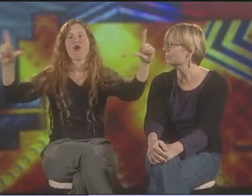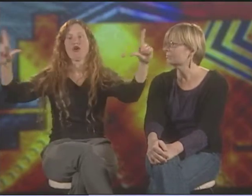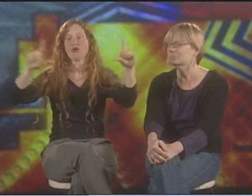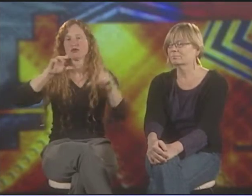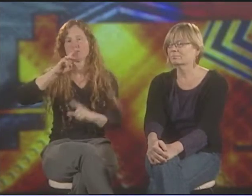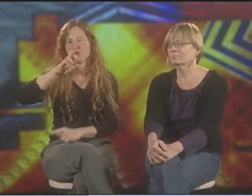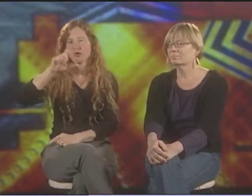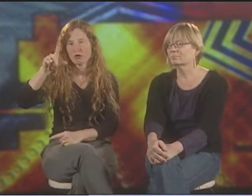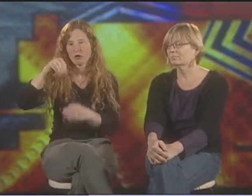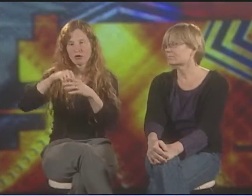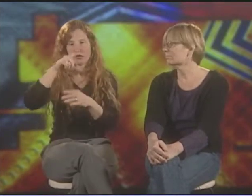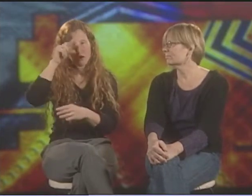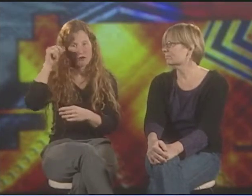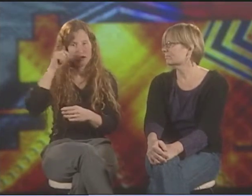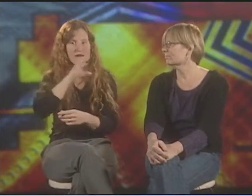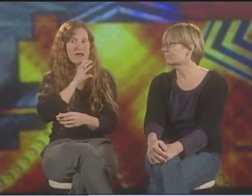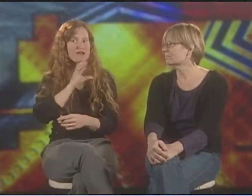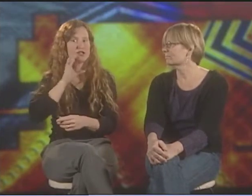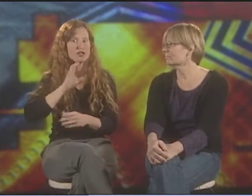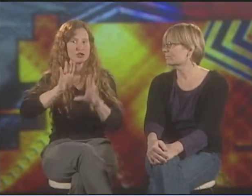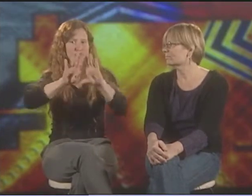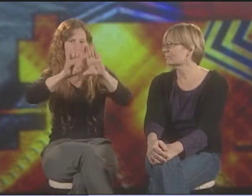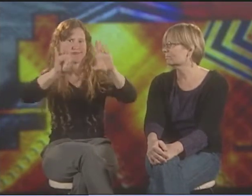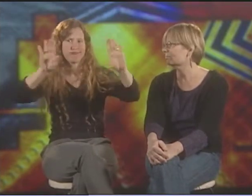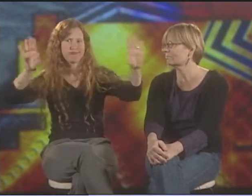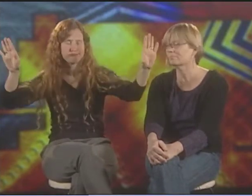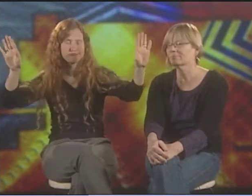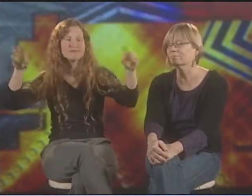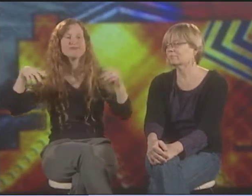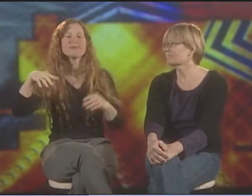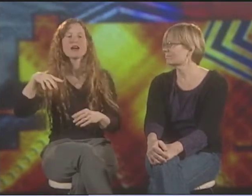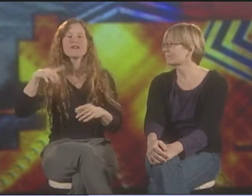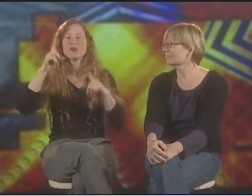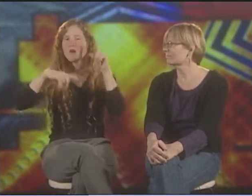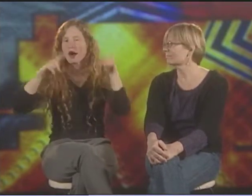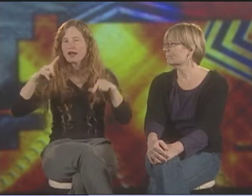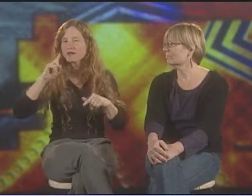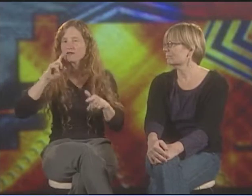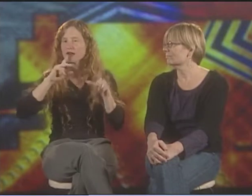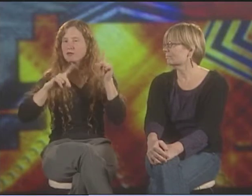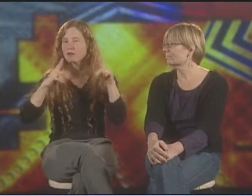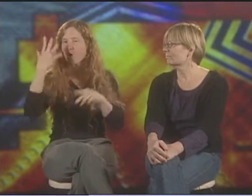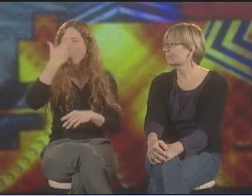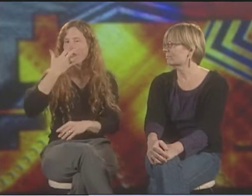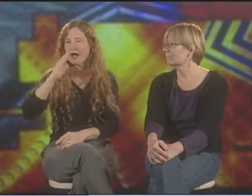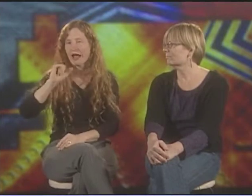HE HAS A HUGE MURAL THAT'S AT GALLAUDET IN THE CAFETERIA. AND THERE'S A VARIETY OF DEAF PEOPLE